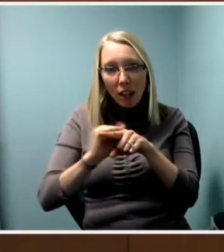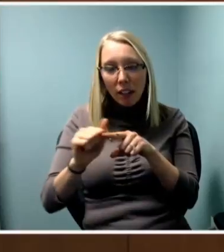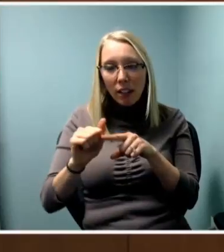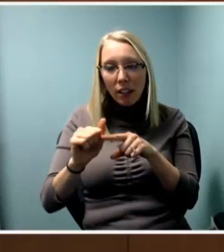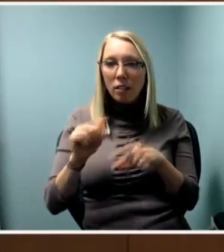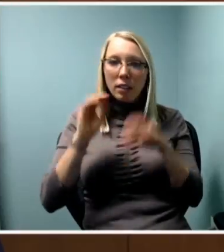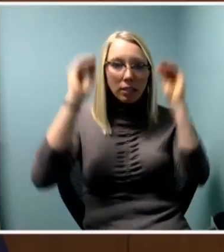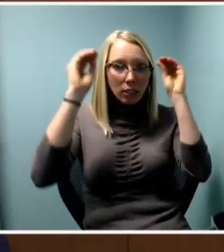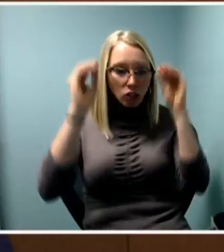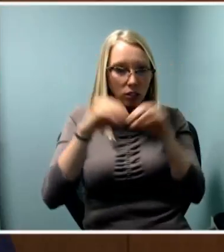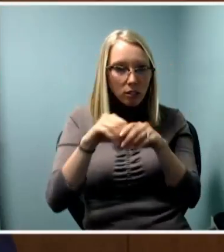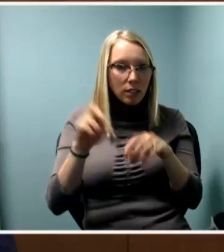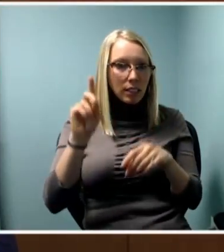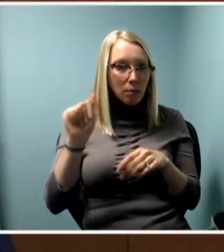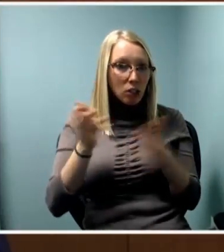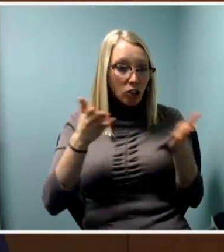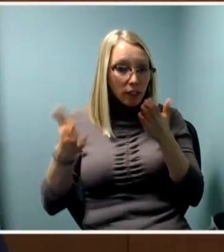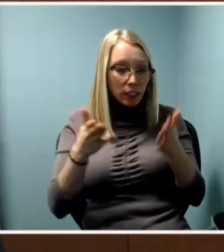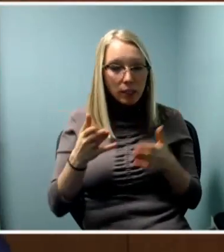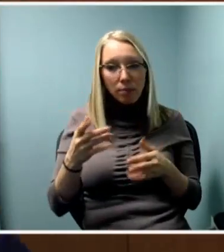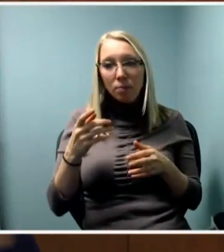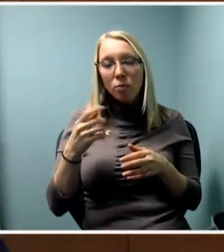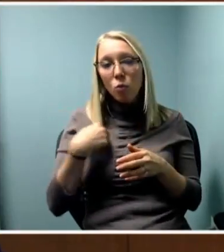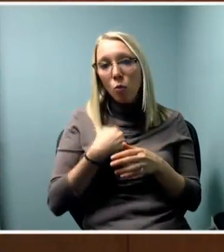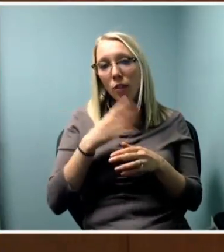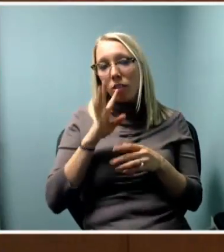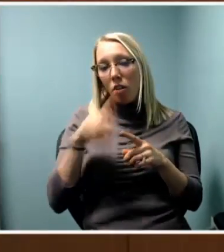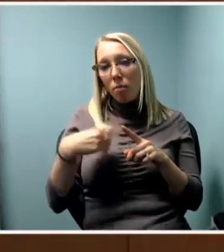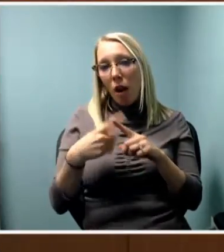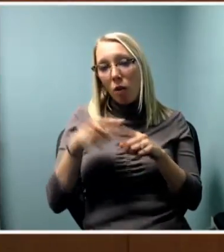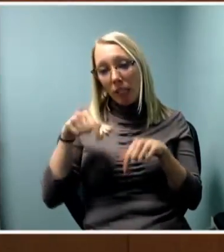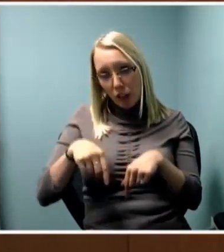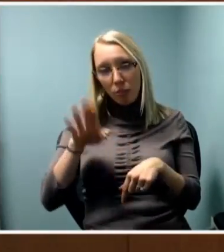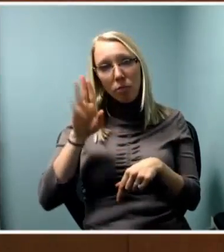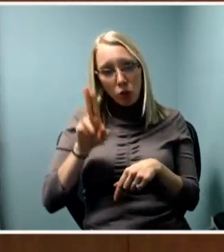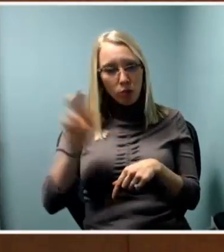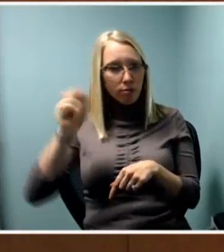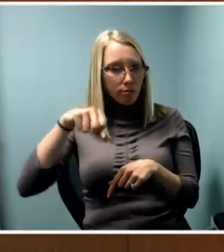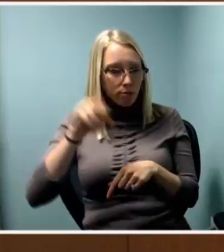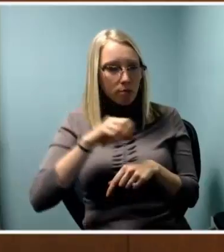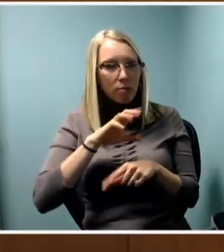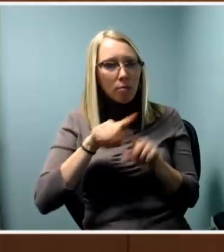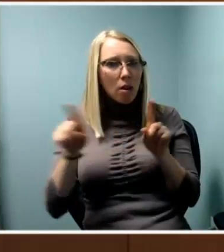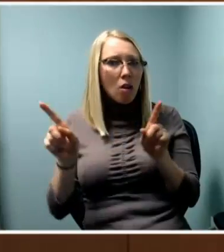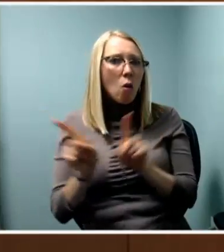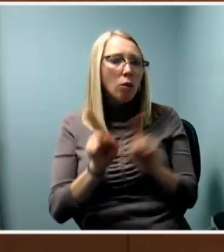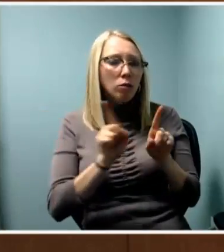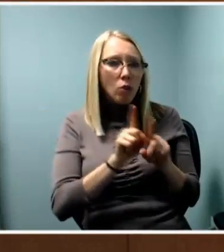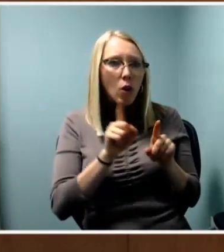We were talking particularly about within BU but I think this can kind of translate to other places as well